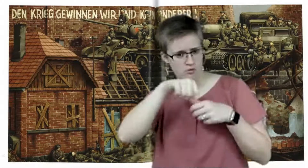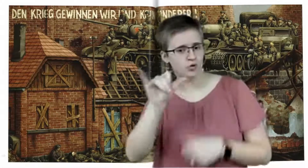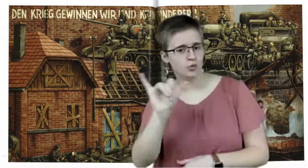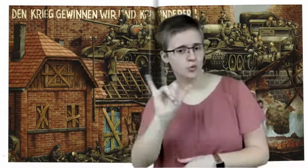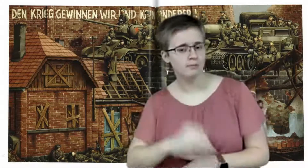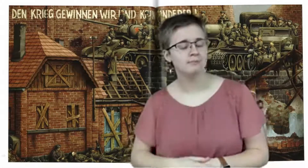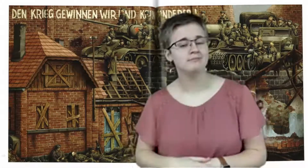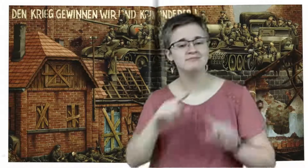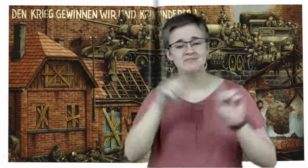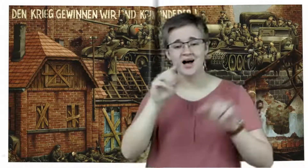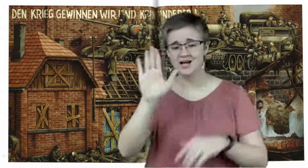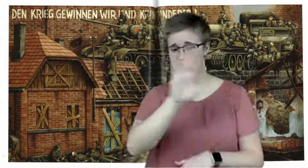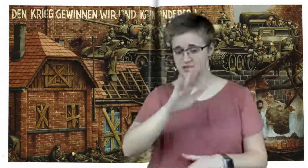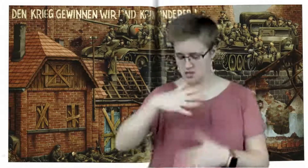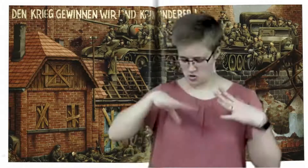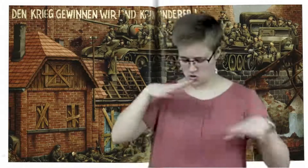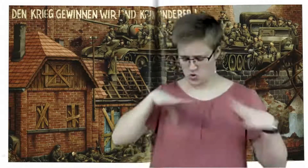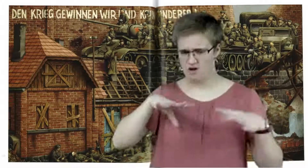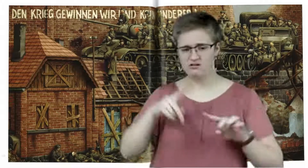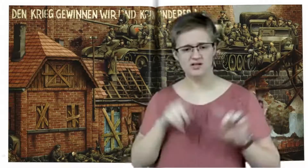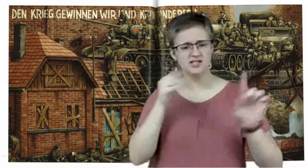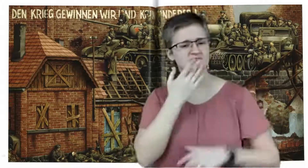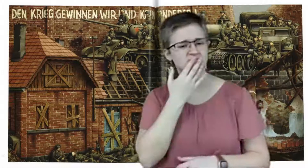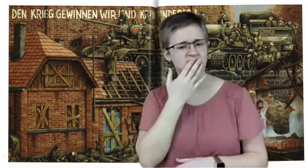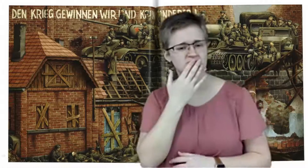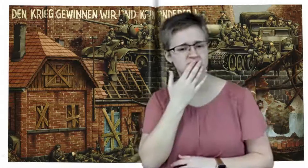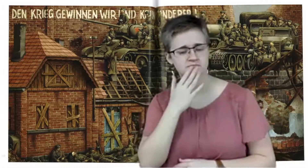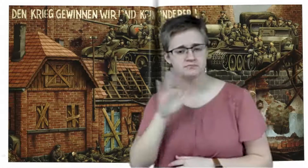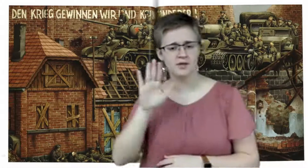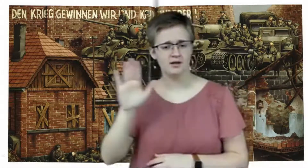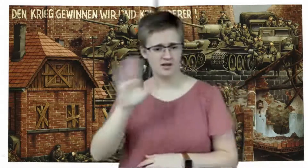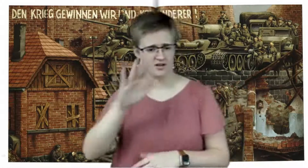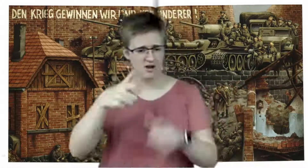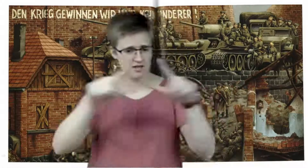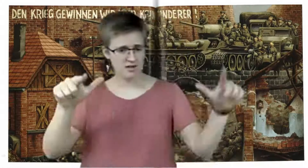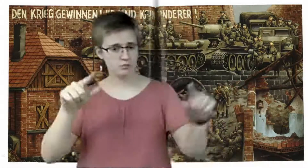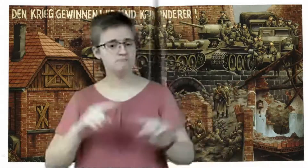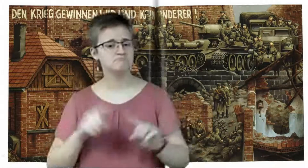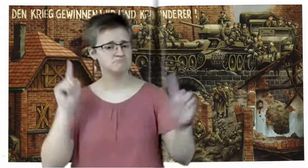But their uniforms were a different color. And they spoke a different language.